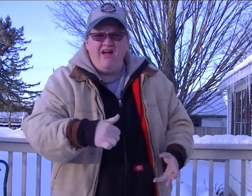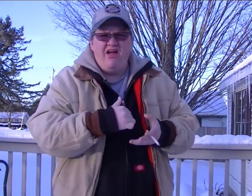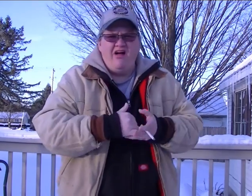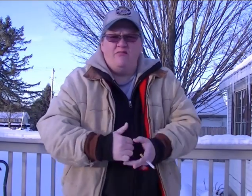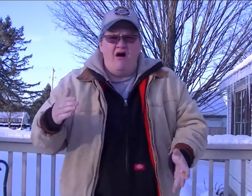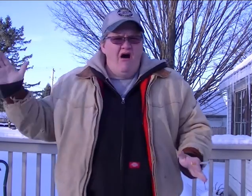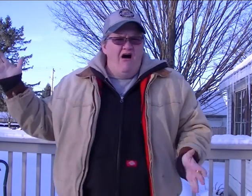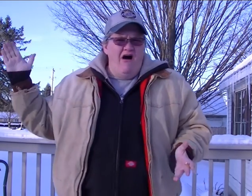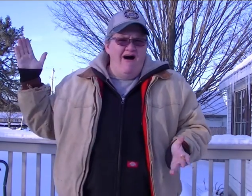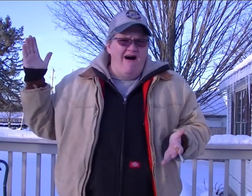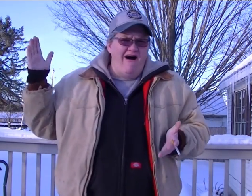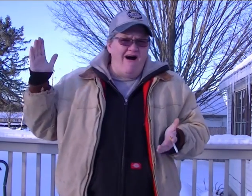That helped cut down my smoking